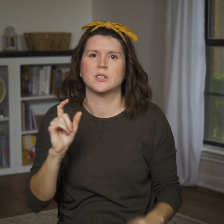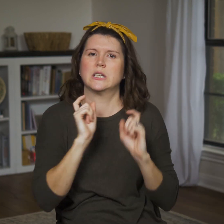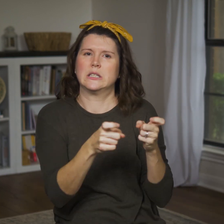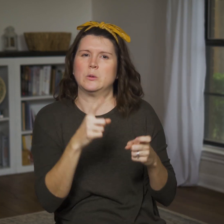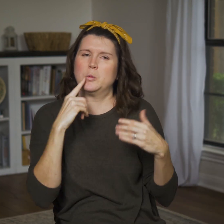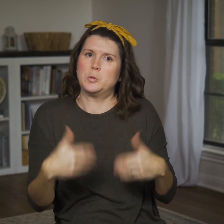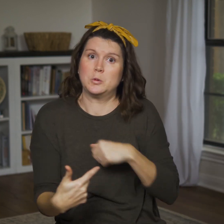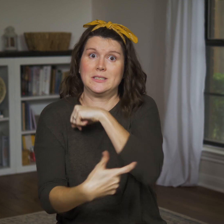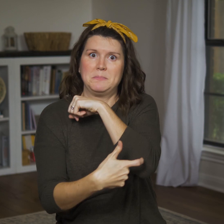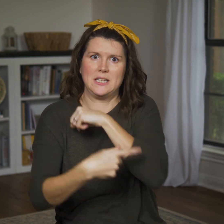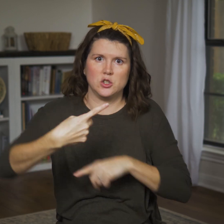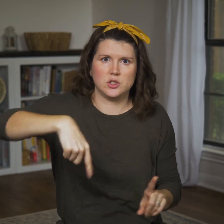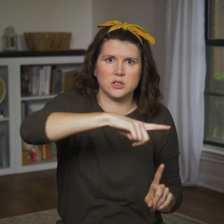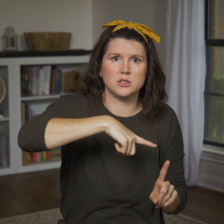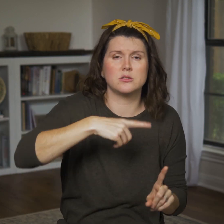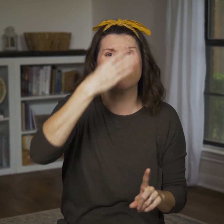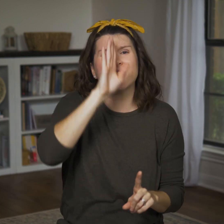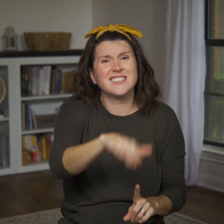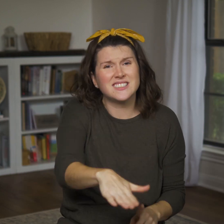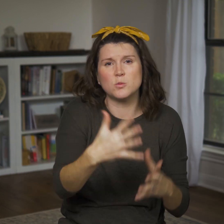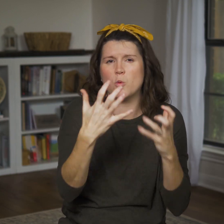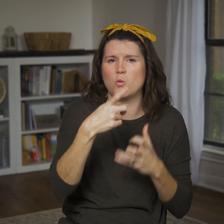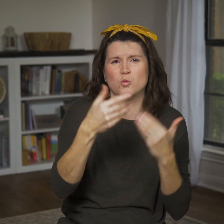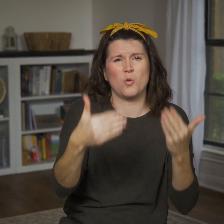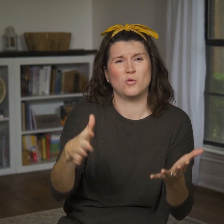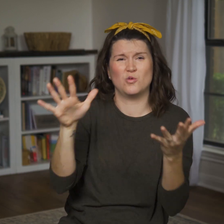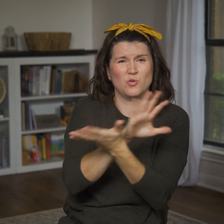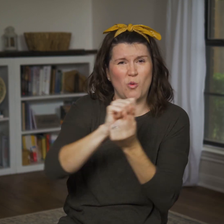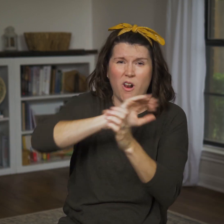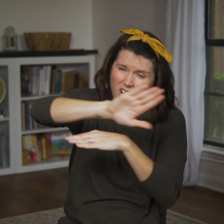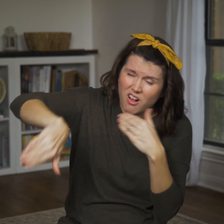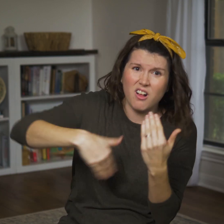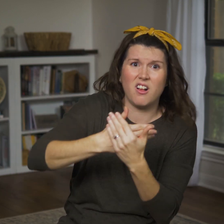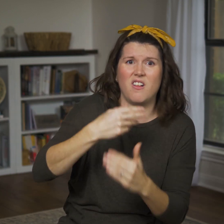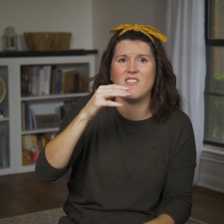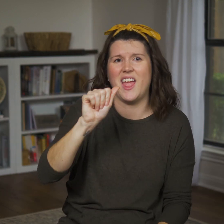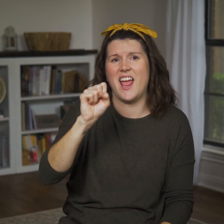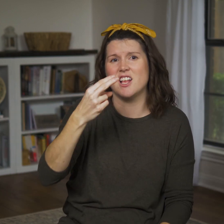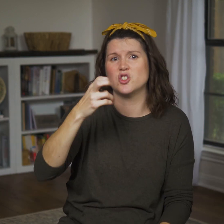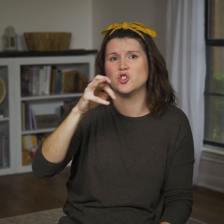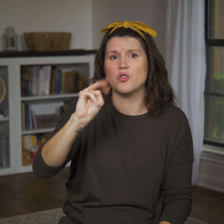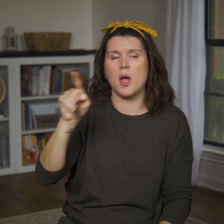so this goddess presents a real temptation for them. God says to destroy the Asherim and “high places”,